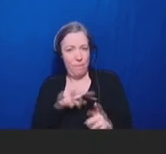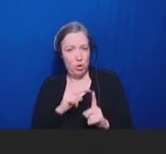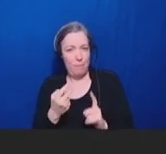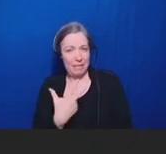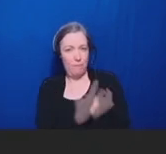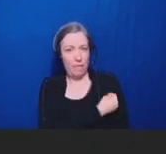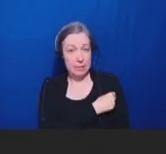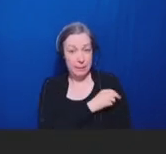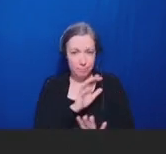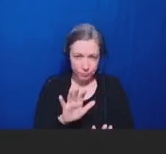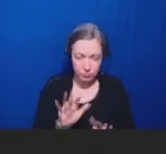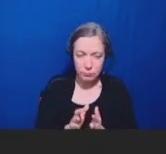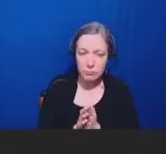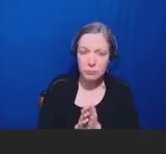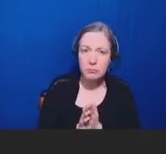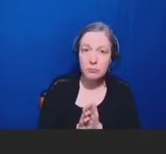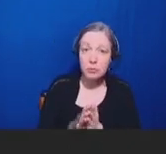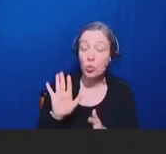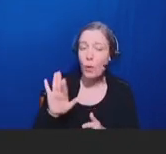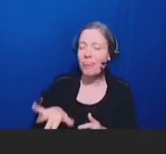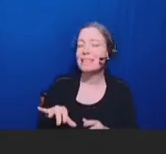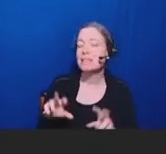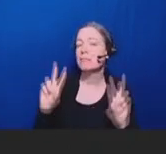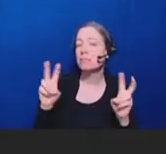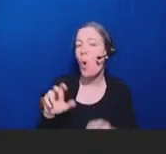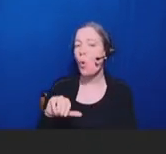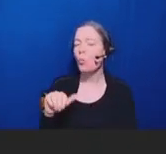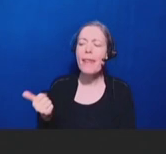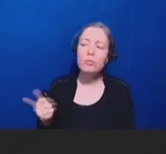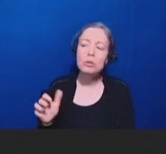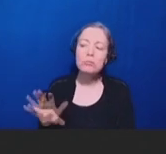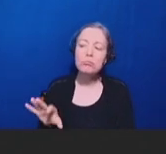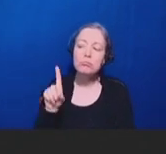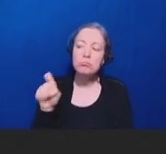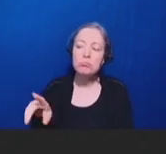might bypass that is that you know, it already helps establish kind of that, you care about